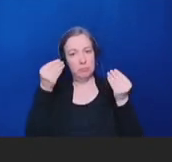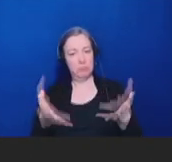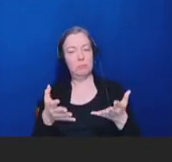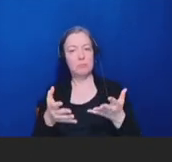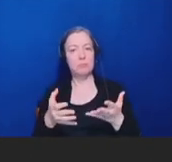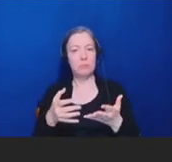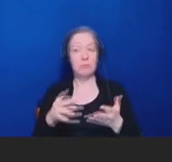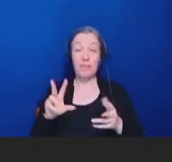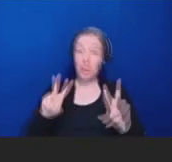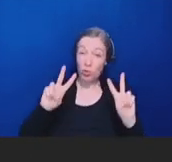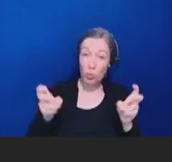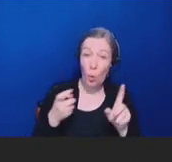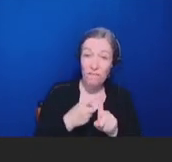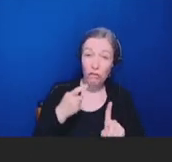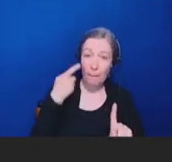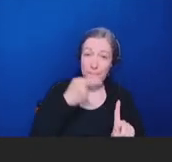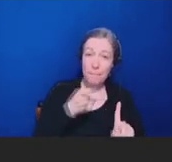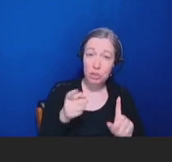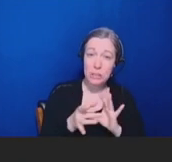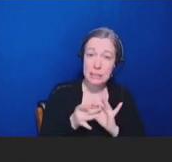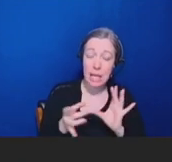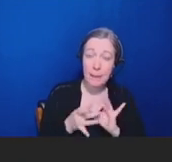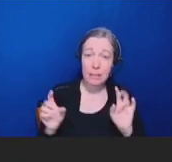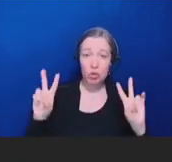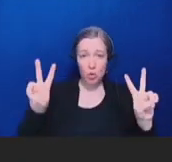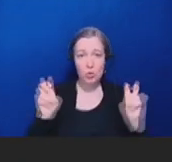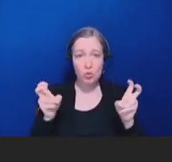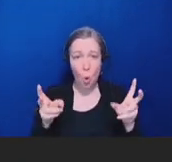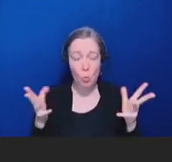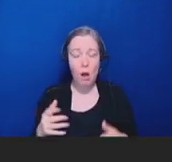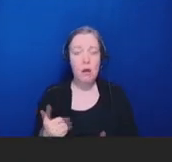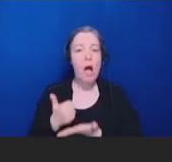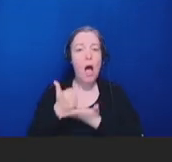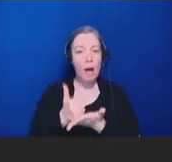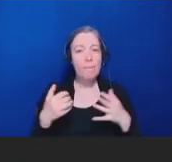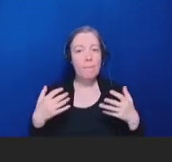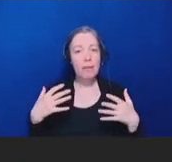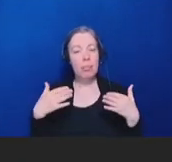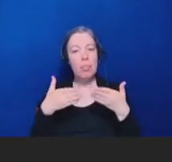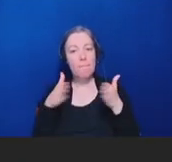our mission statement, "By helping the public get the accurate science-based information